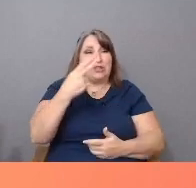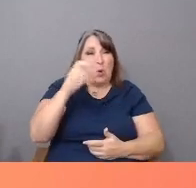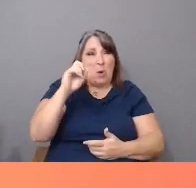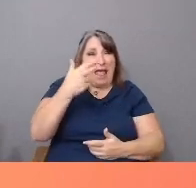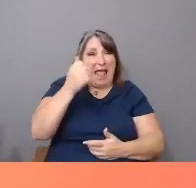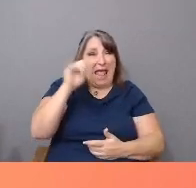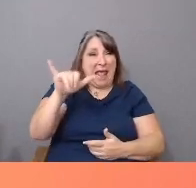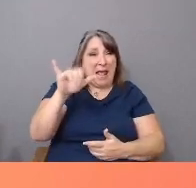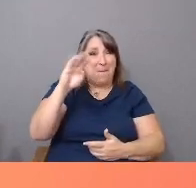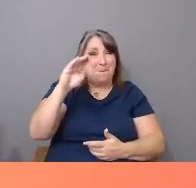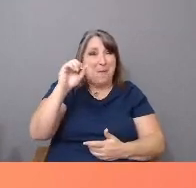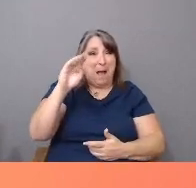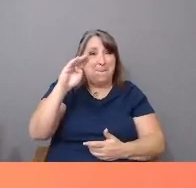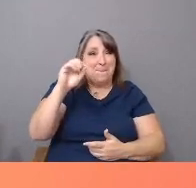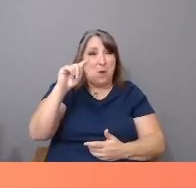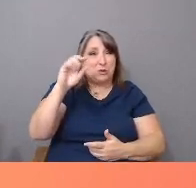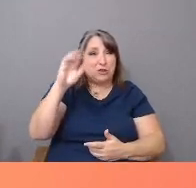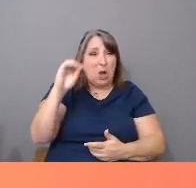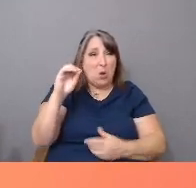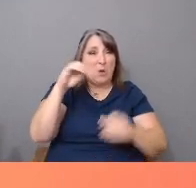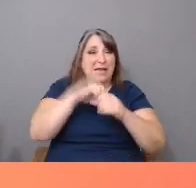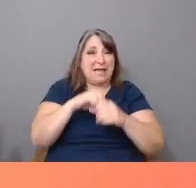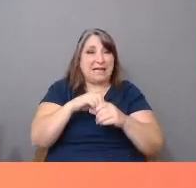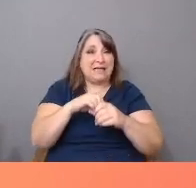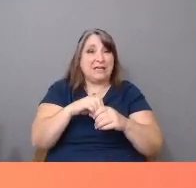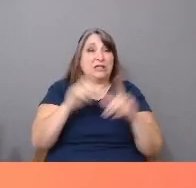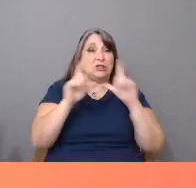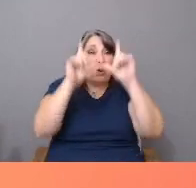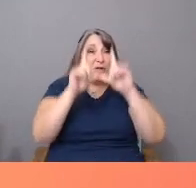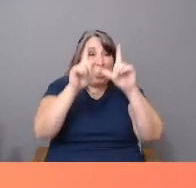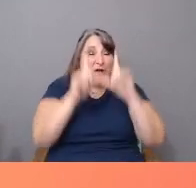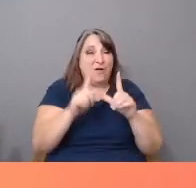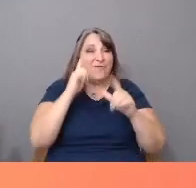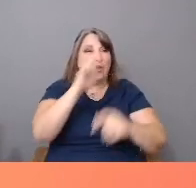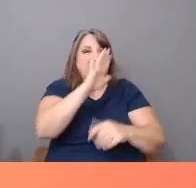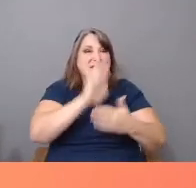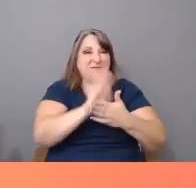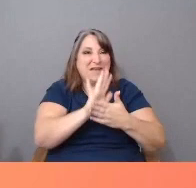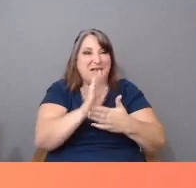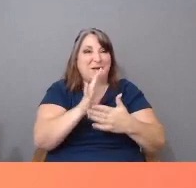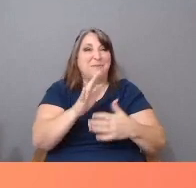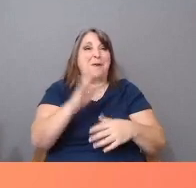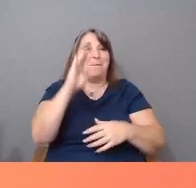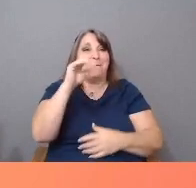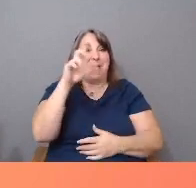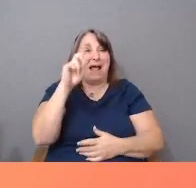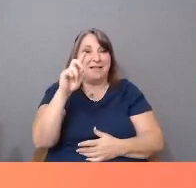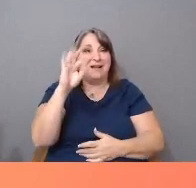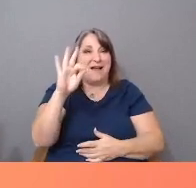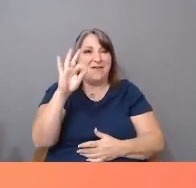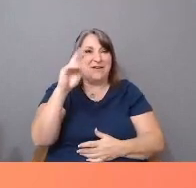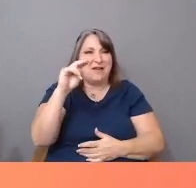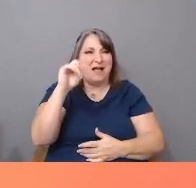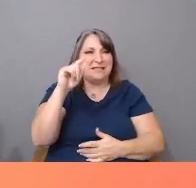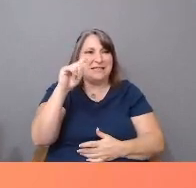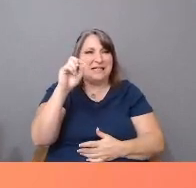winner of the Palme d'Or at Cannes for his film "Ballad of Narayama," Chris Marker, who had just made "Sans Soleil,"